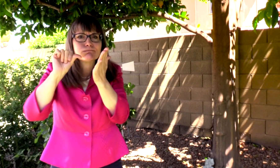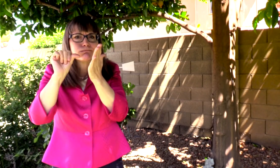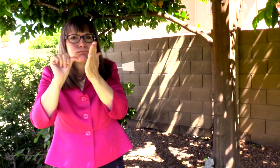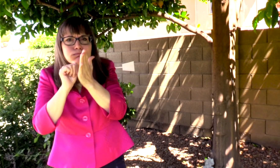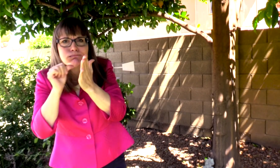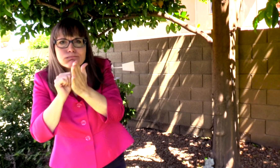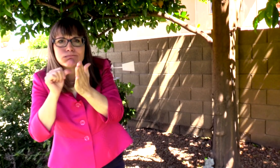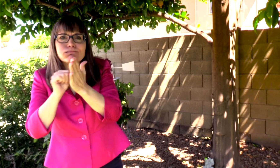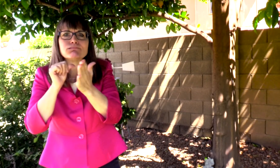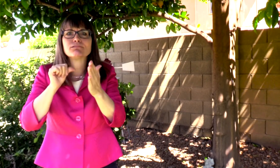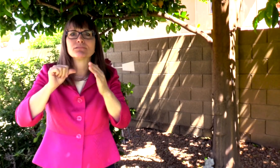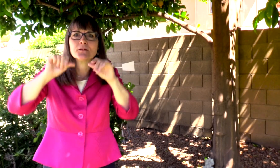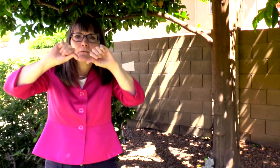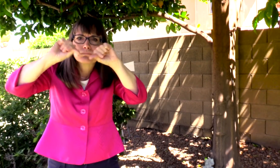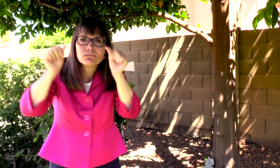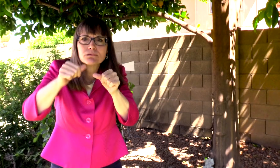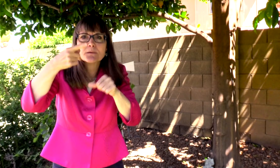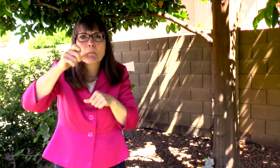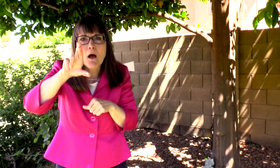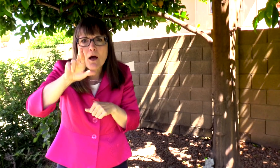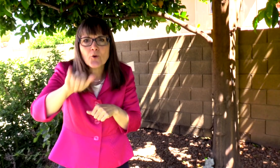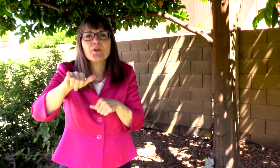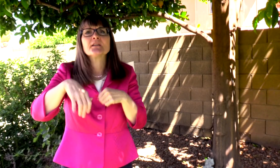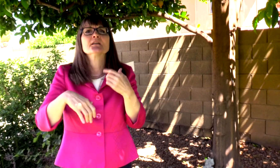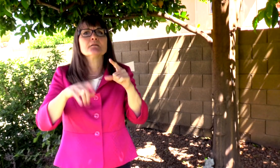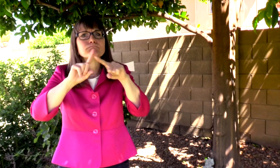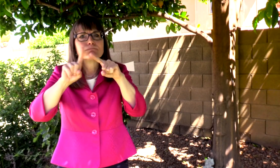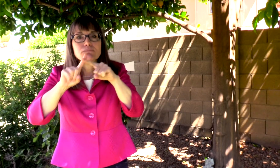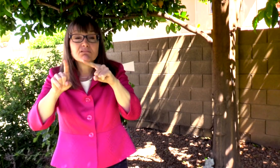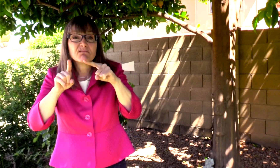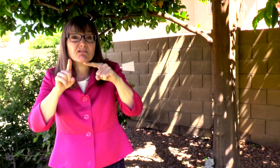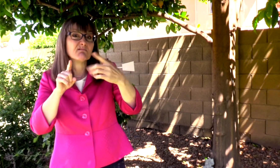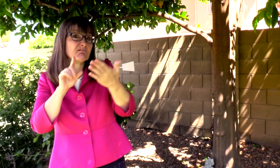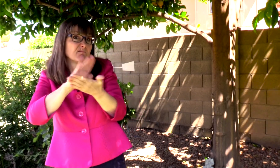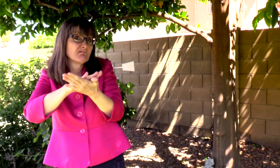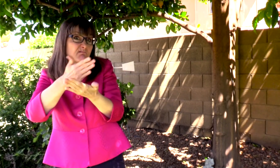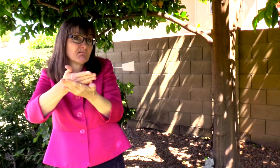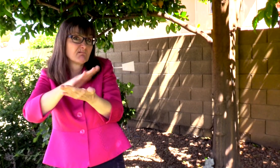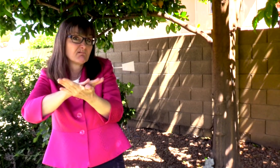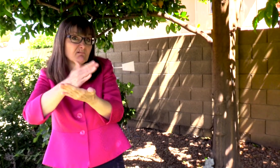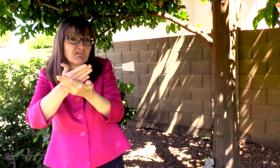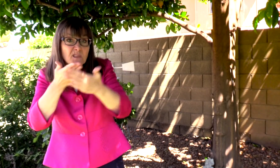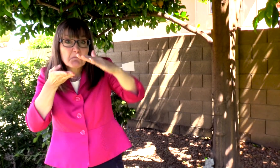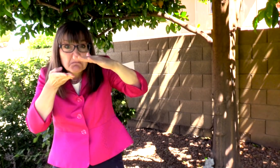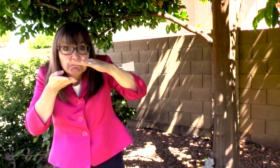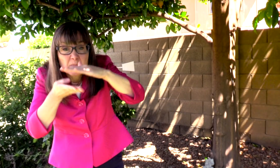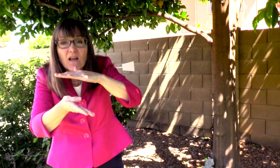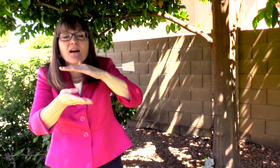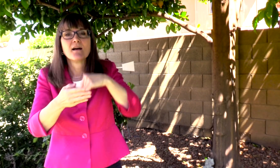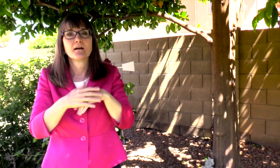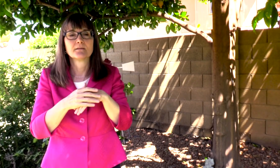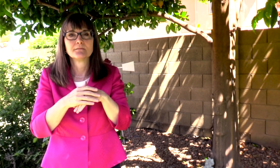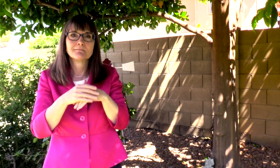SCULPTING, POTTERY, COOKING, BAKING,